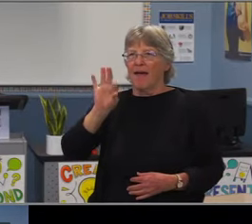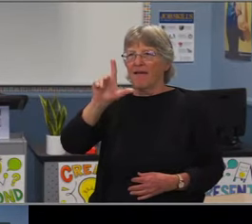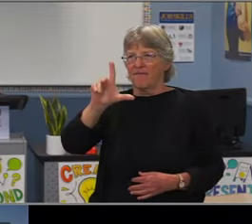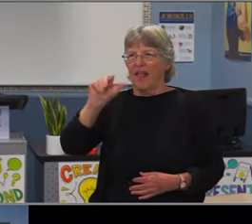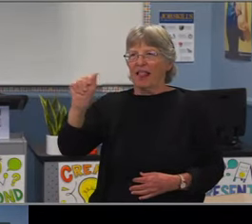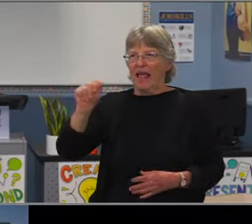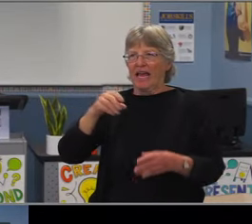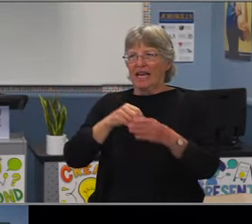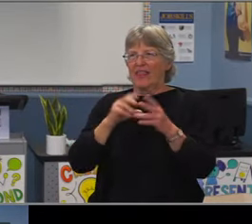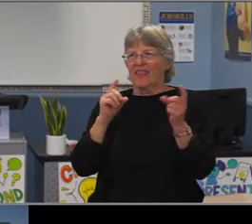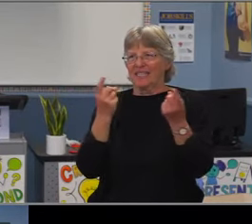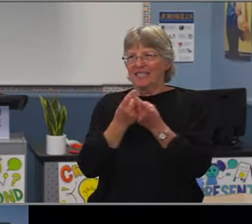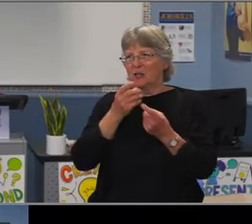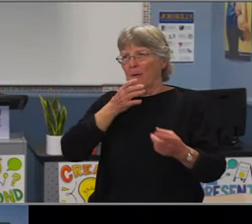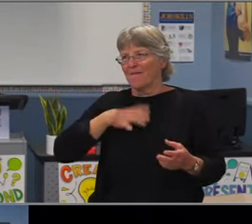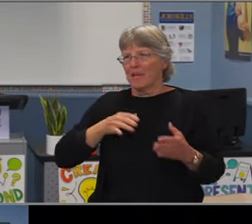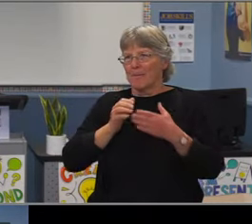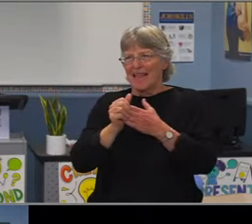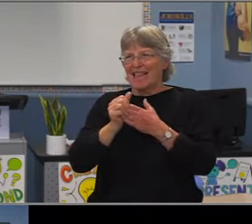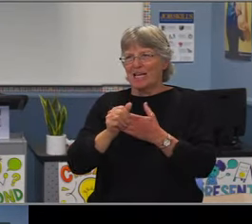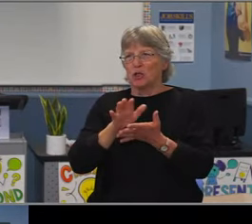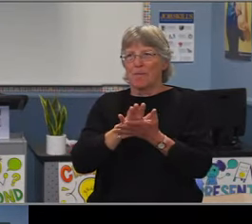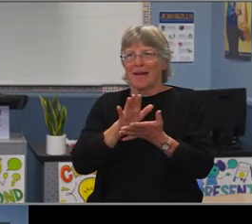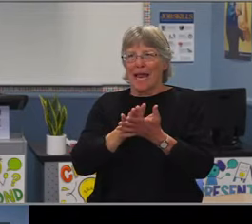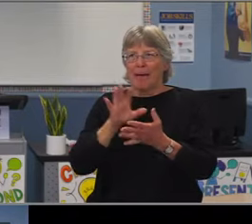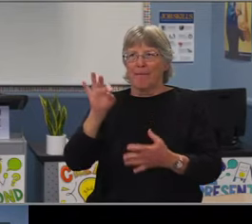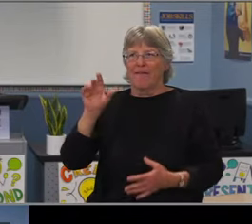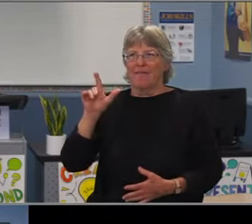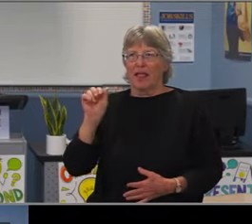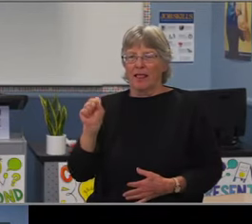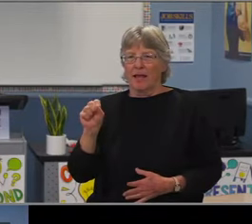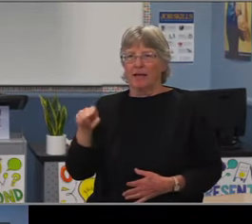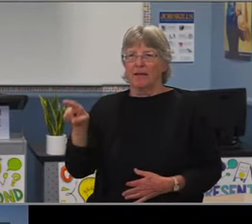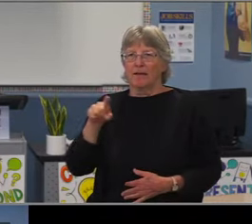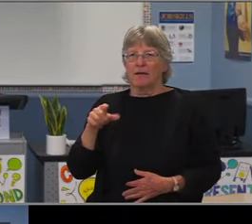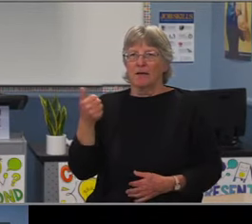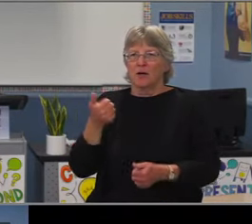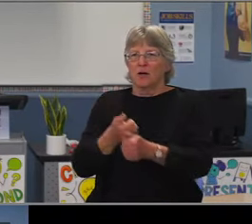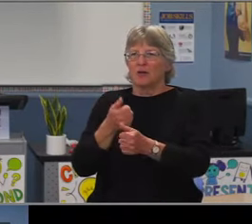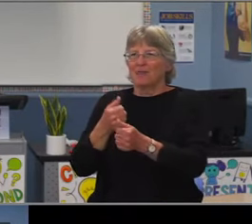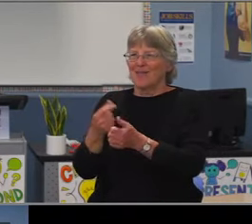the deescalation of definite group conflicts, as a result of the programs.